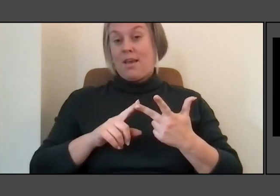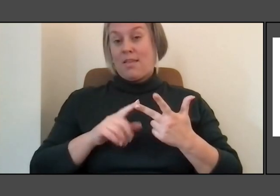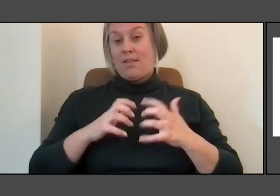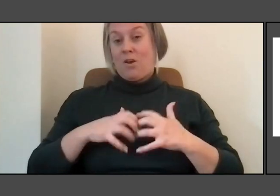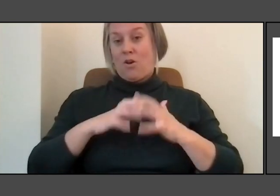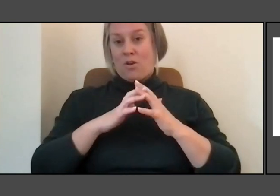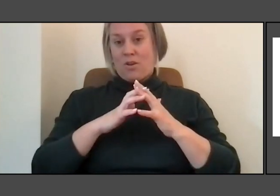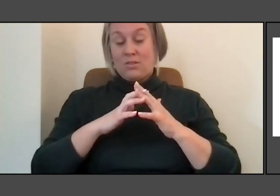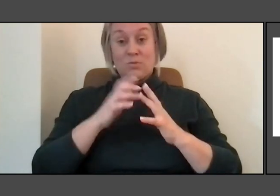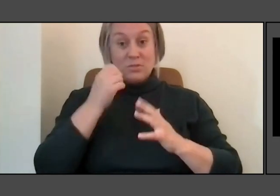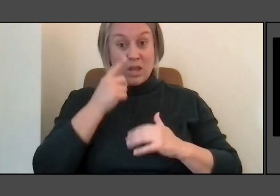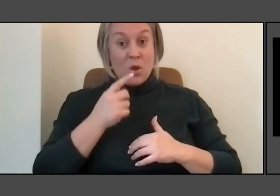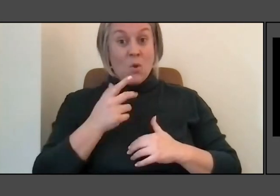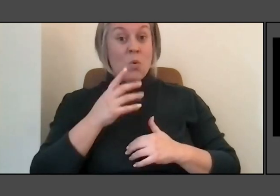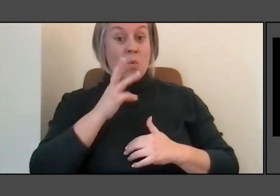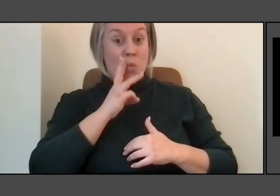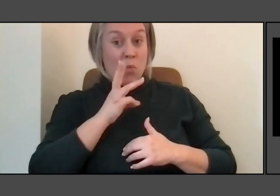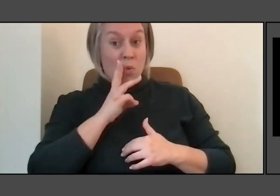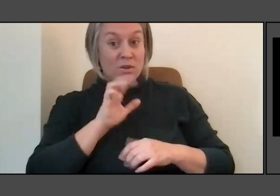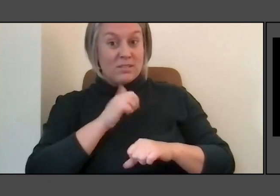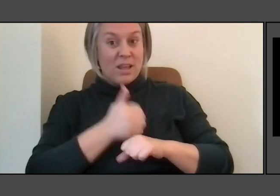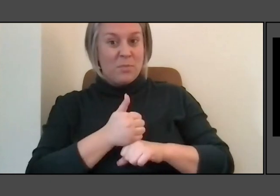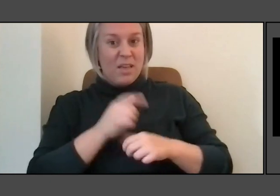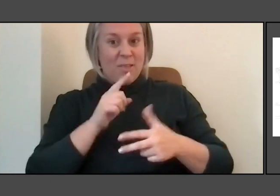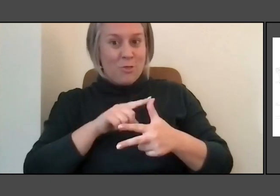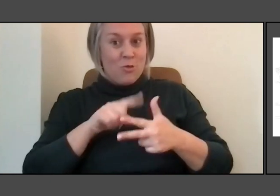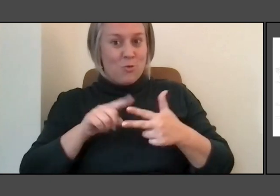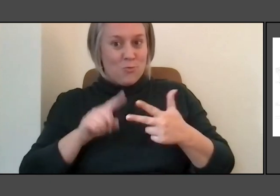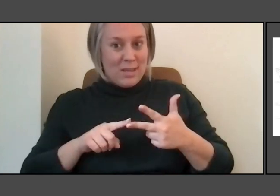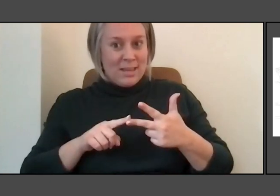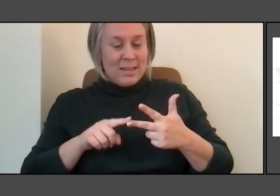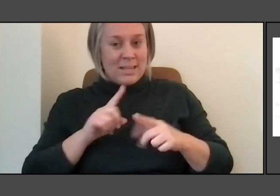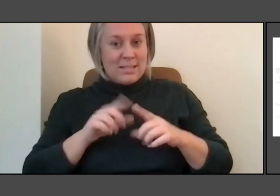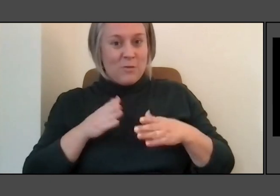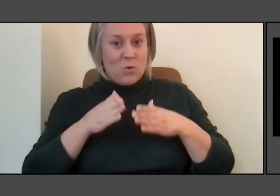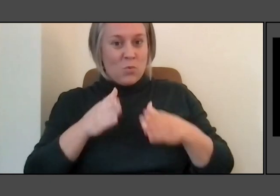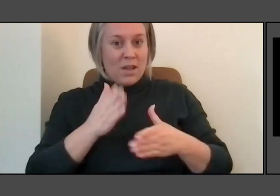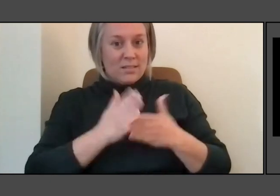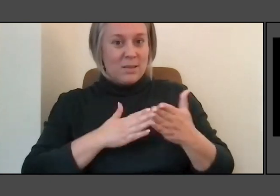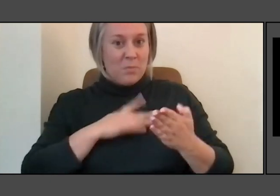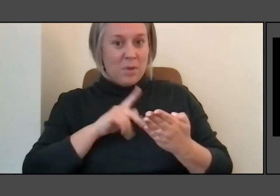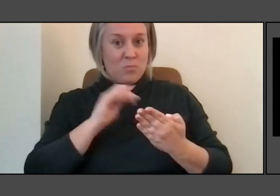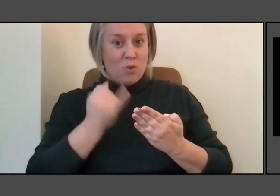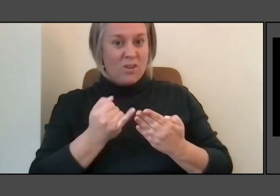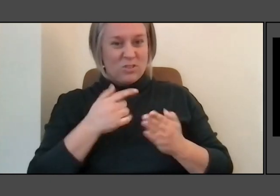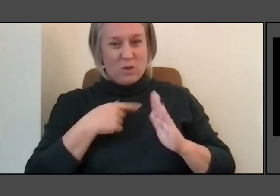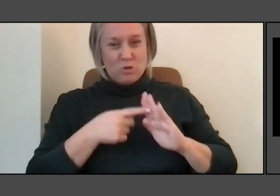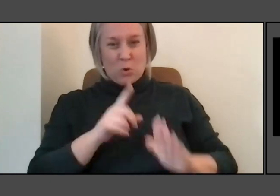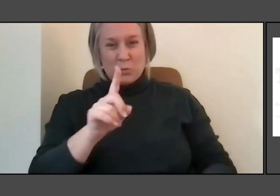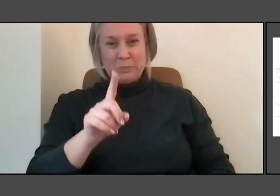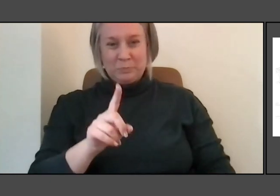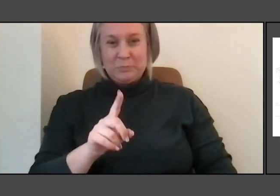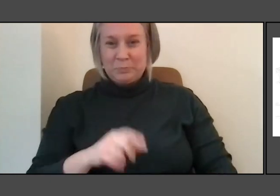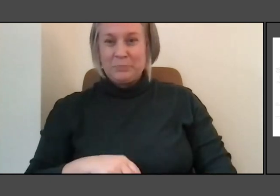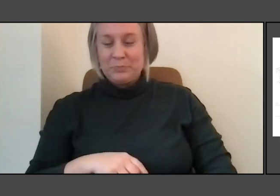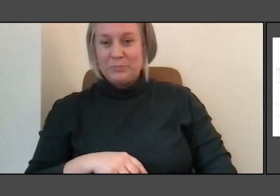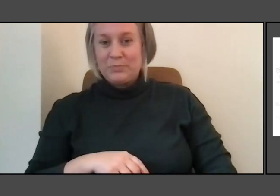So I'll just briefly go through some of the projects that have explored water. That's the first of the Wave Fields.